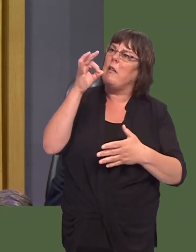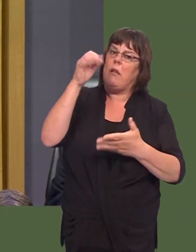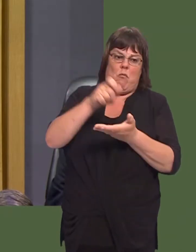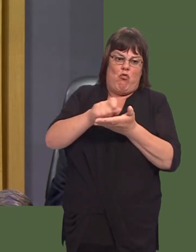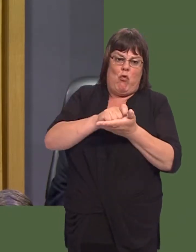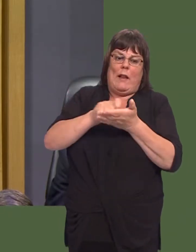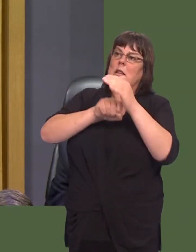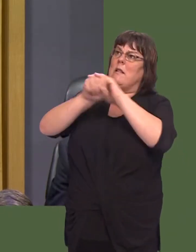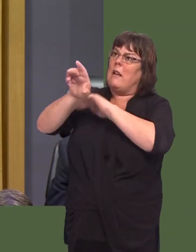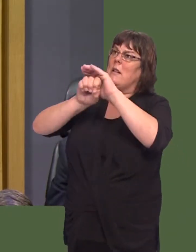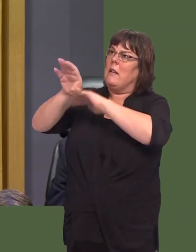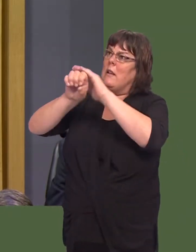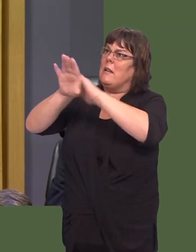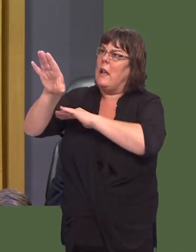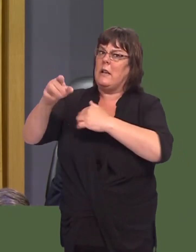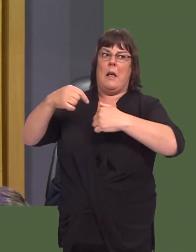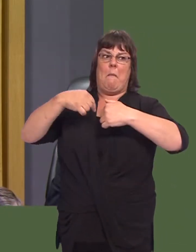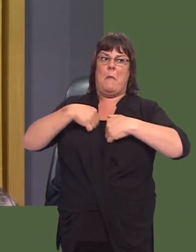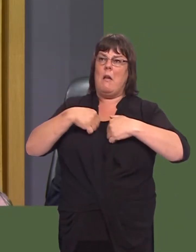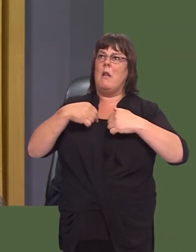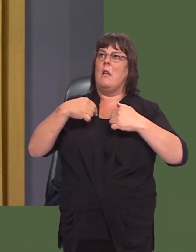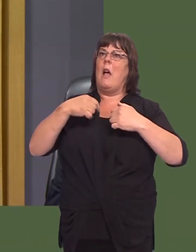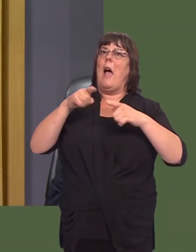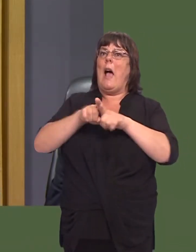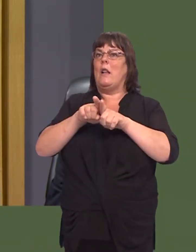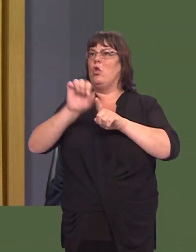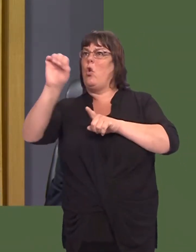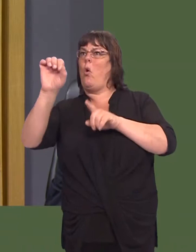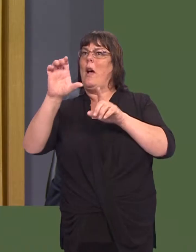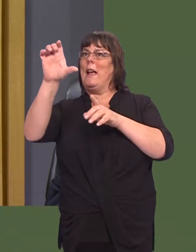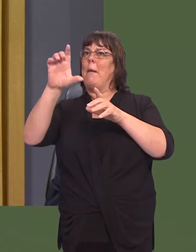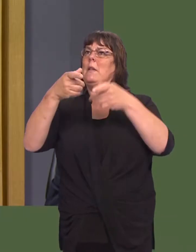of your Cabinet Secretary, on behalf of many of my constituents who you are failing and